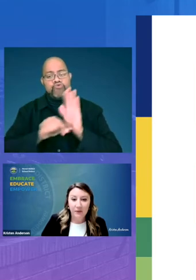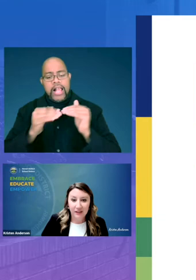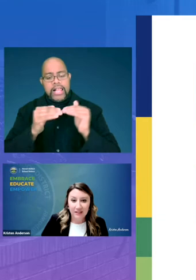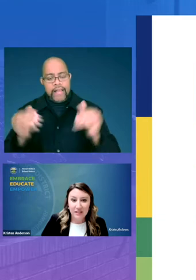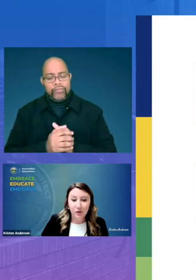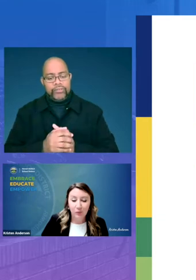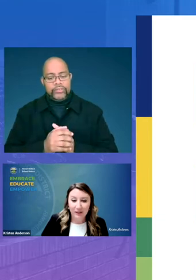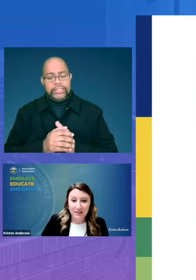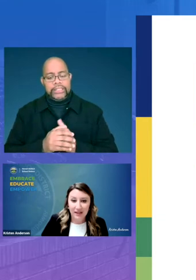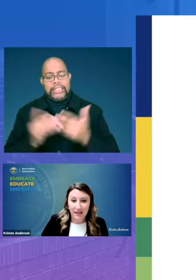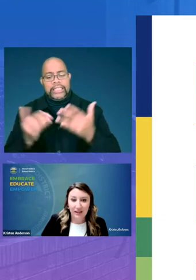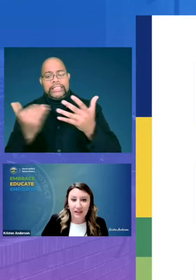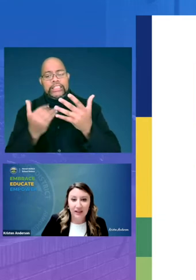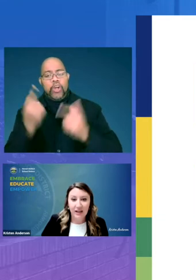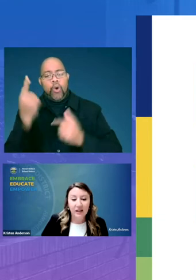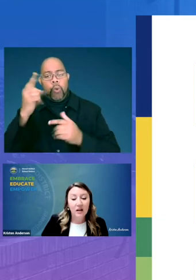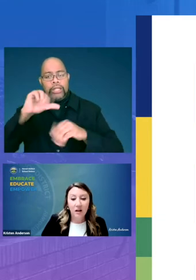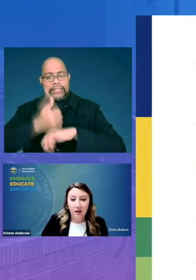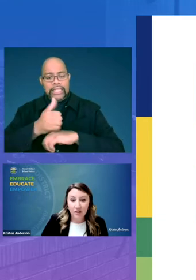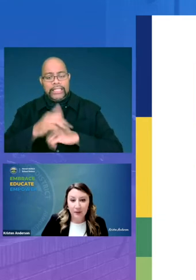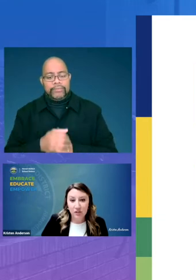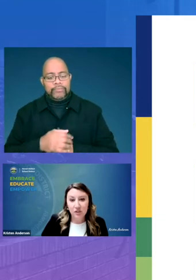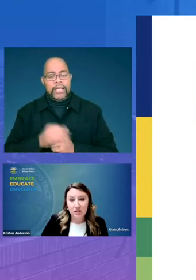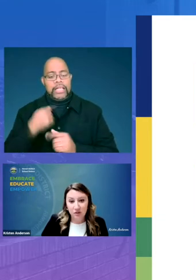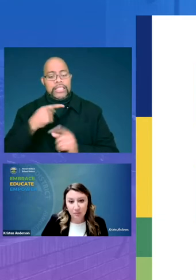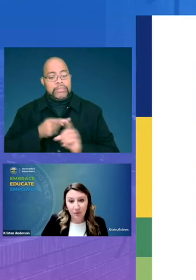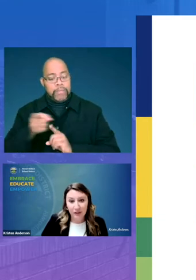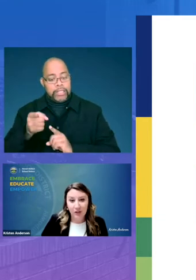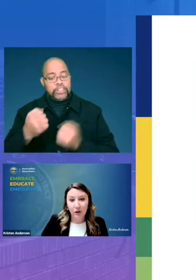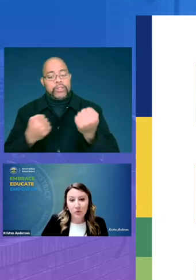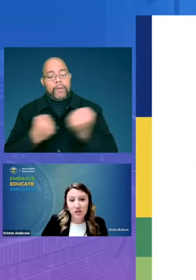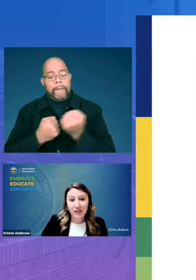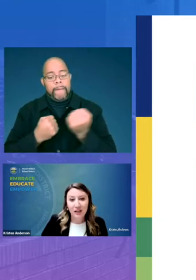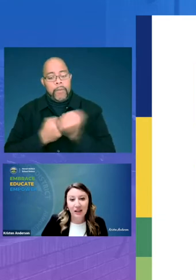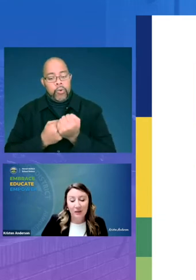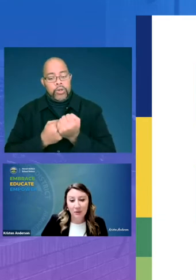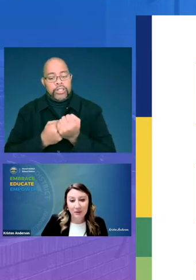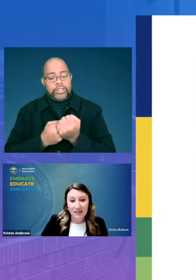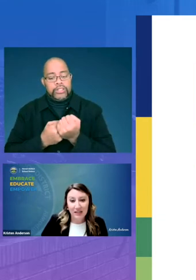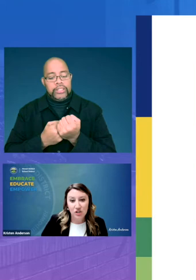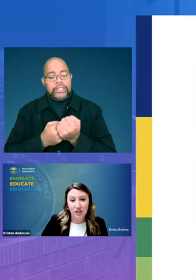in a tier one setting and again our specialists are supporting the coaching and implementation